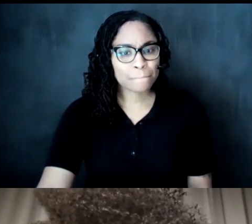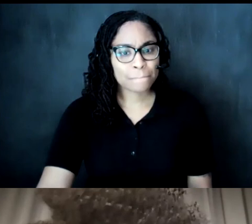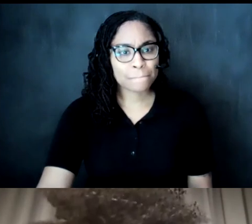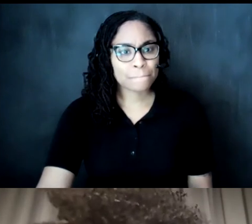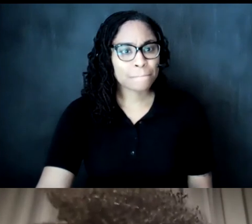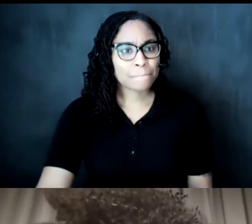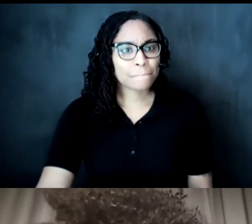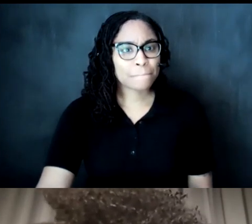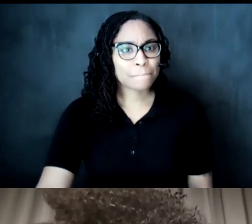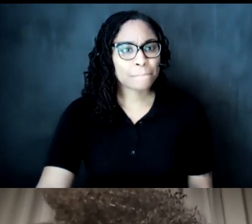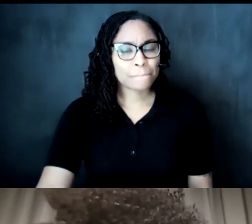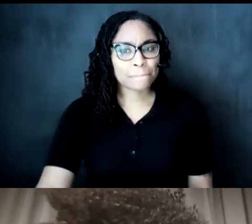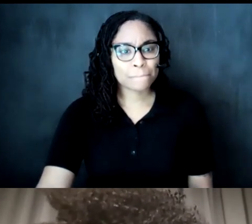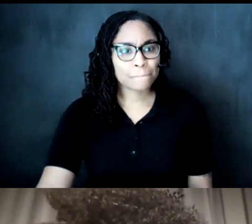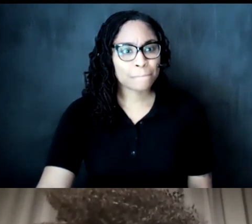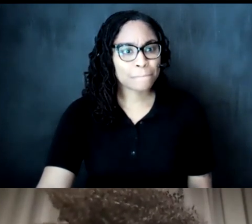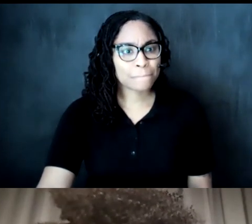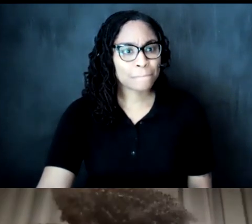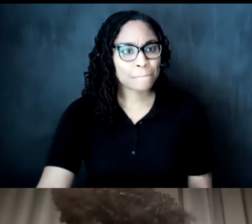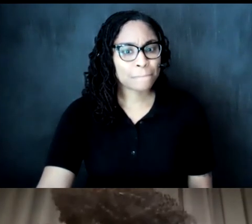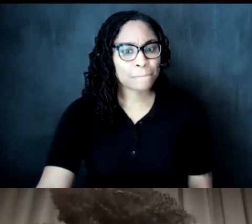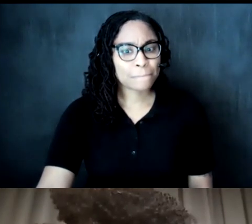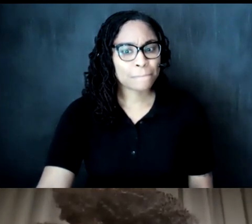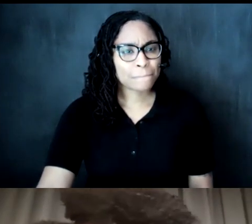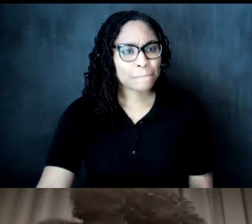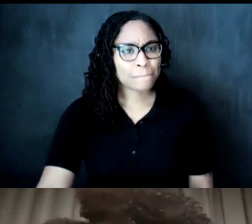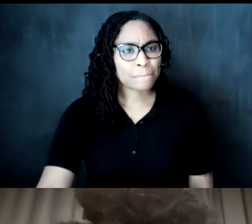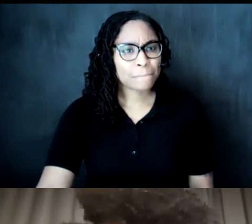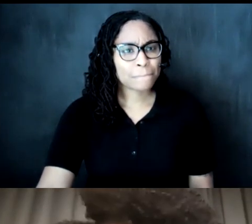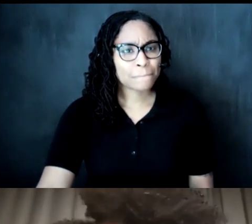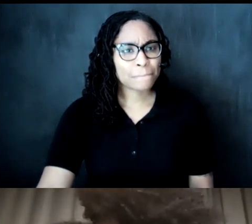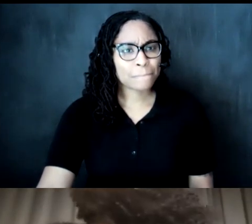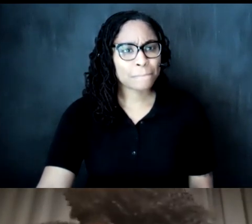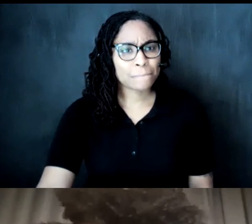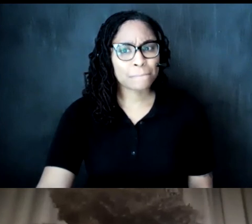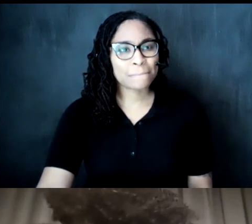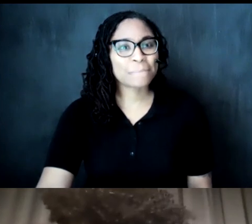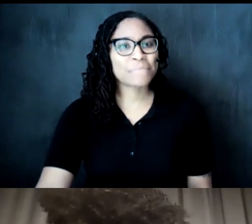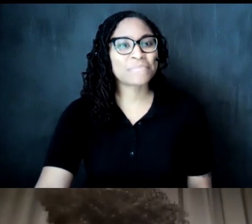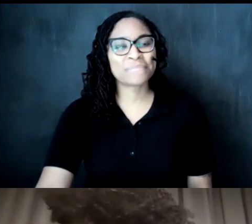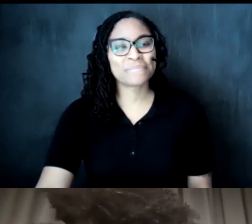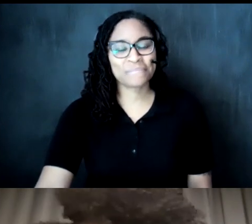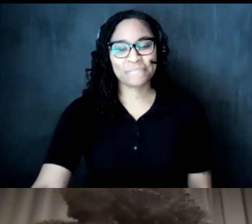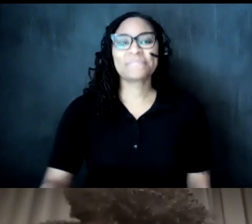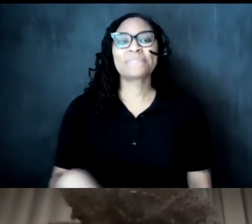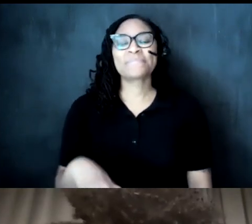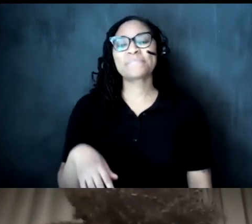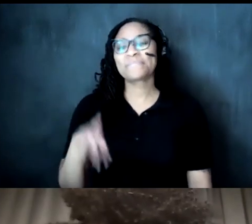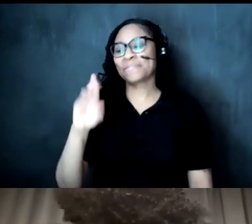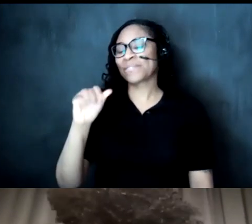okay rose hannan says that um if she can ask well we know you are um thanking reverend taurean for